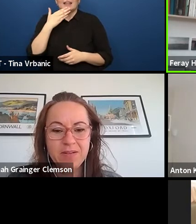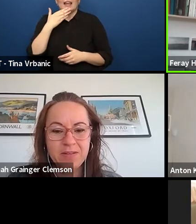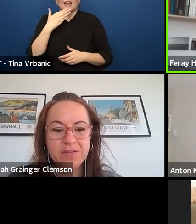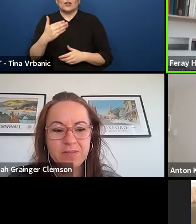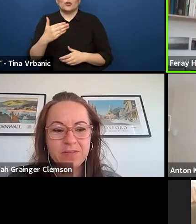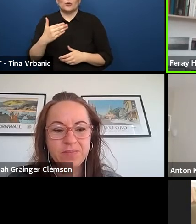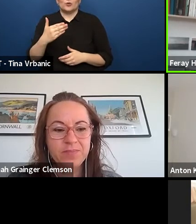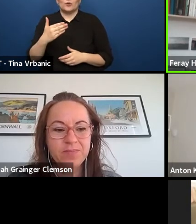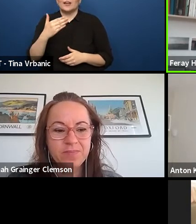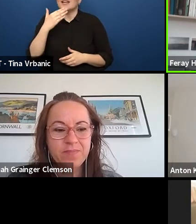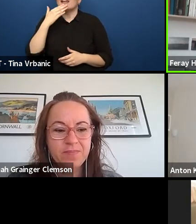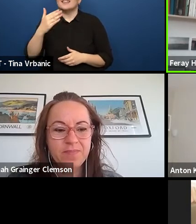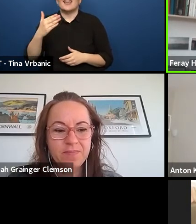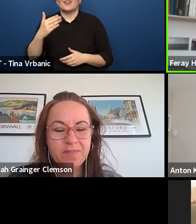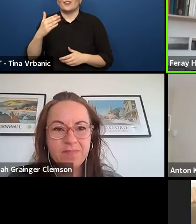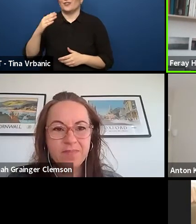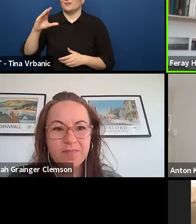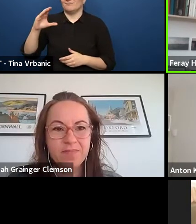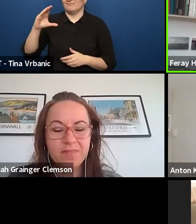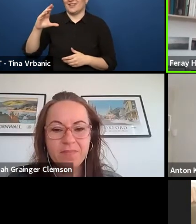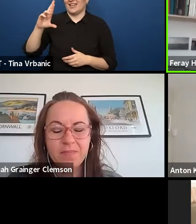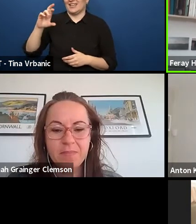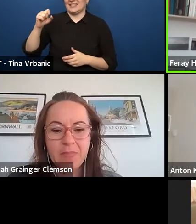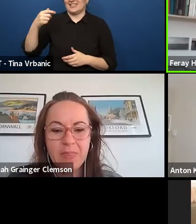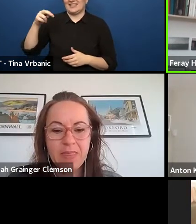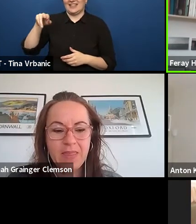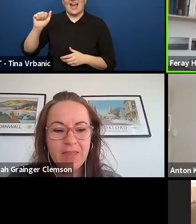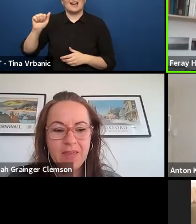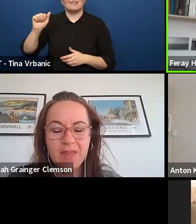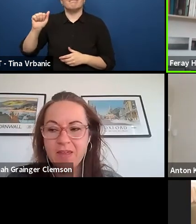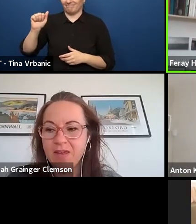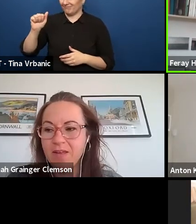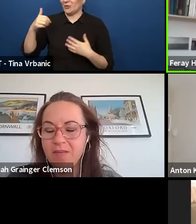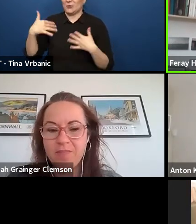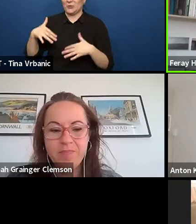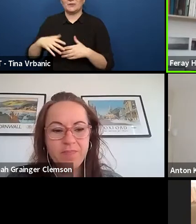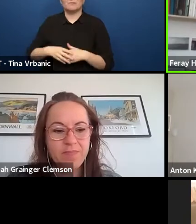but right now, I totally agree with you in every point.